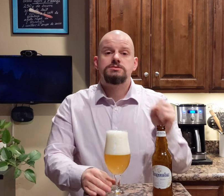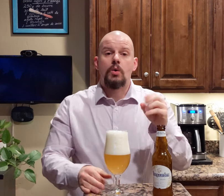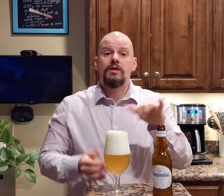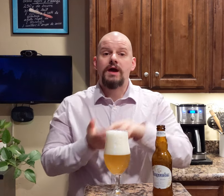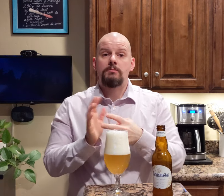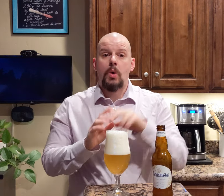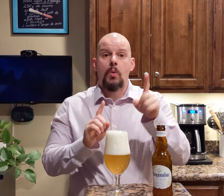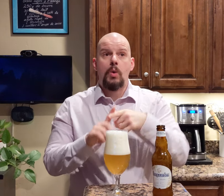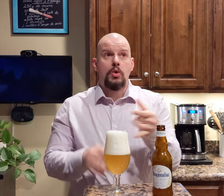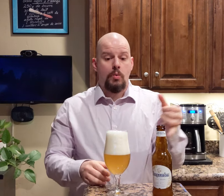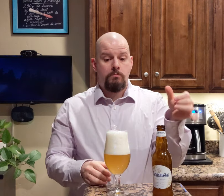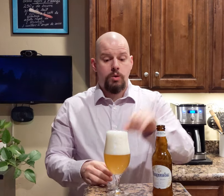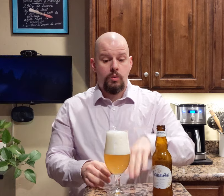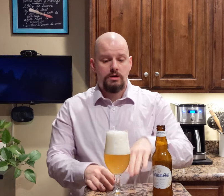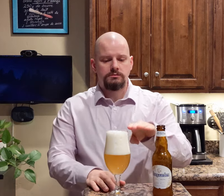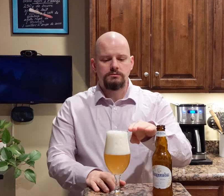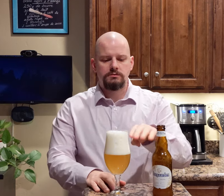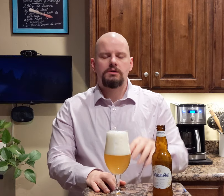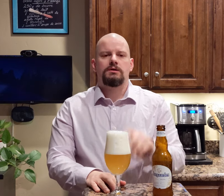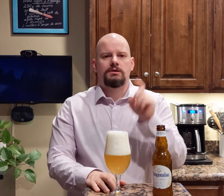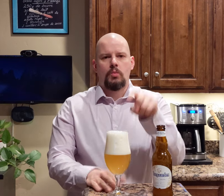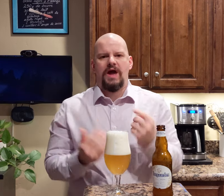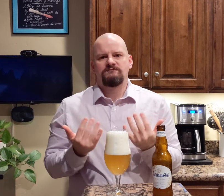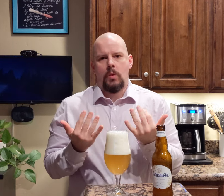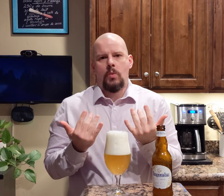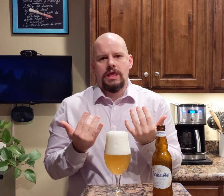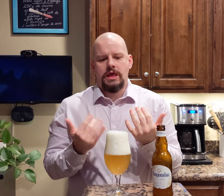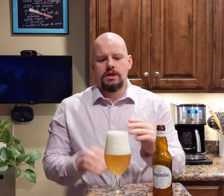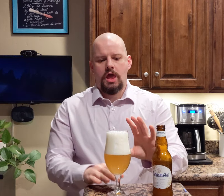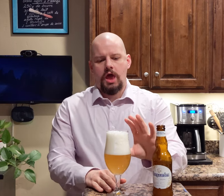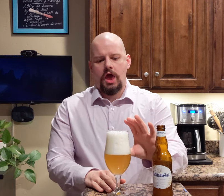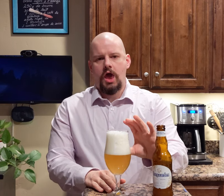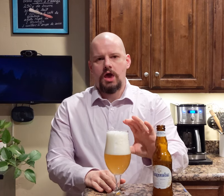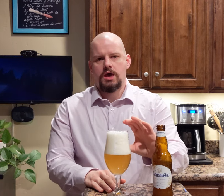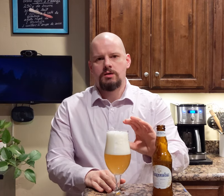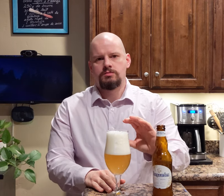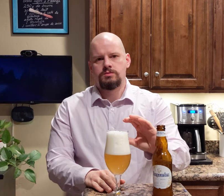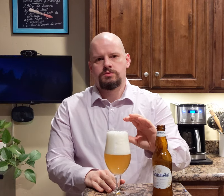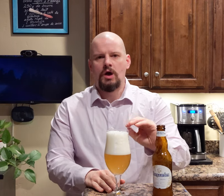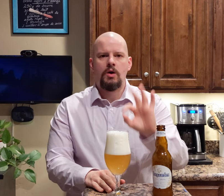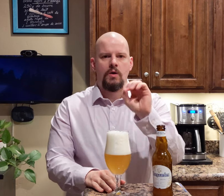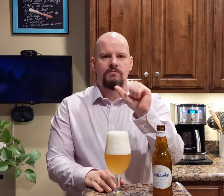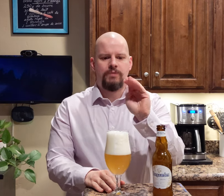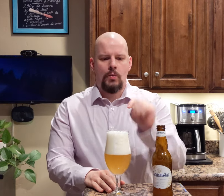When you pour, you'll have to wait until the foam goes down.